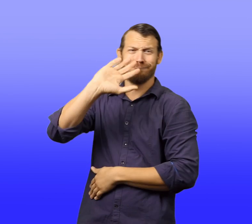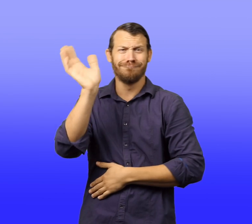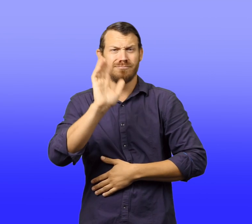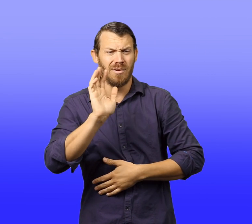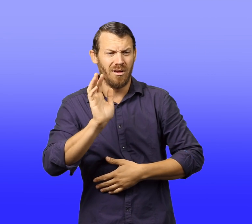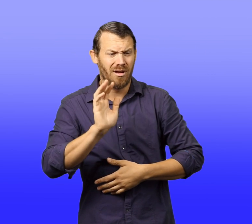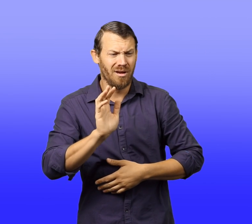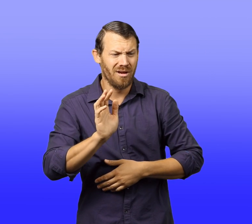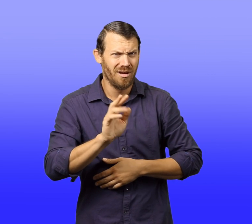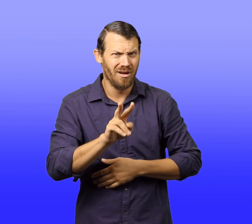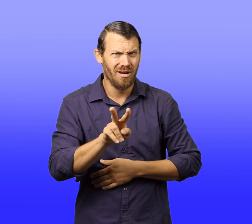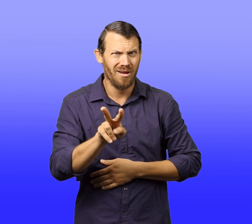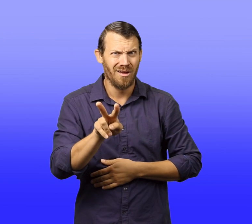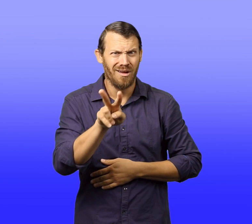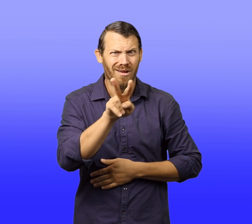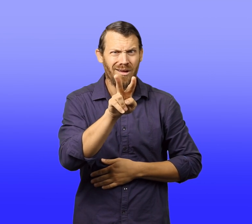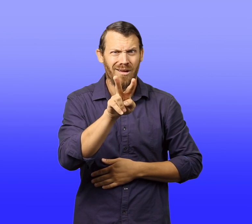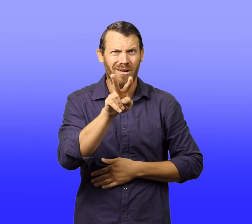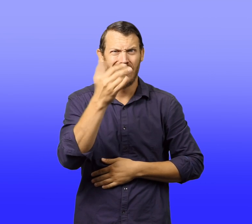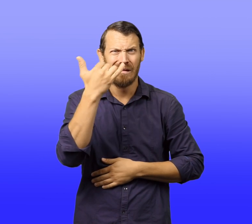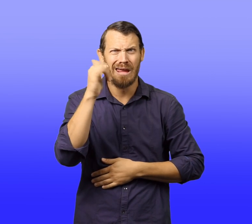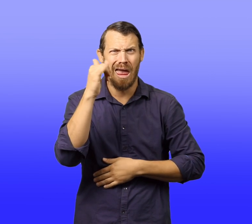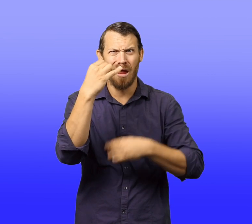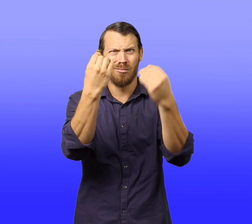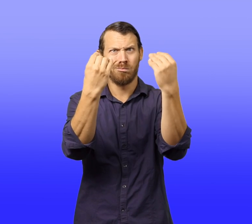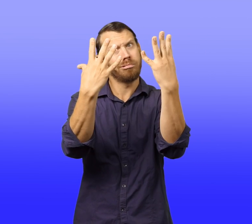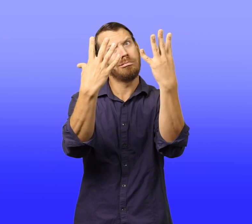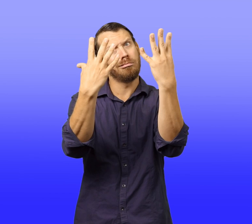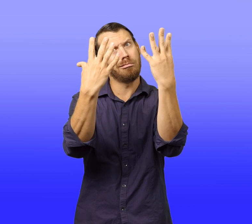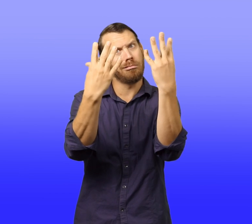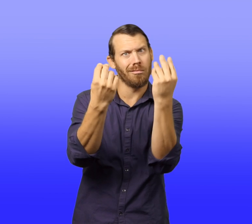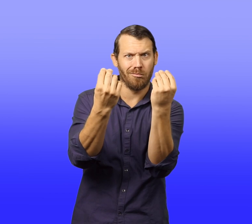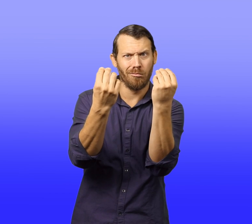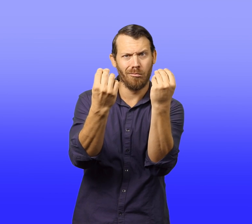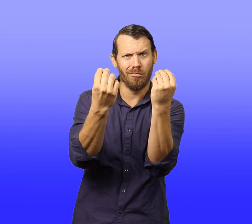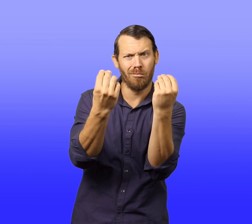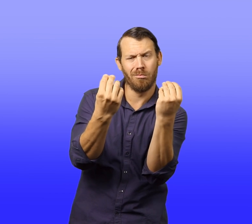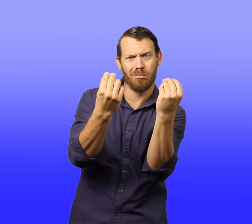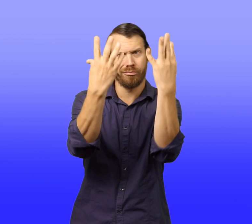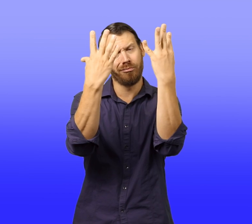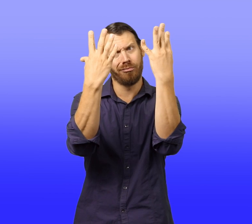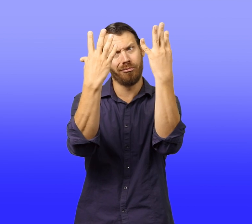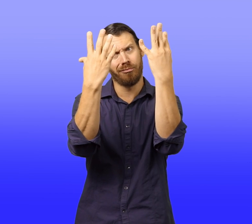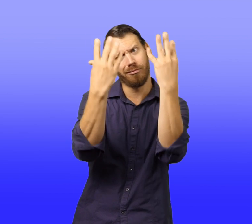"Well," Walter began, but the group didn't wait for his answer. They waved goodbye and marched away.